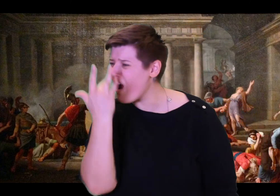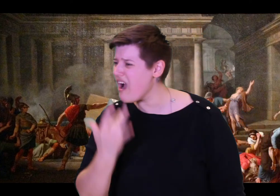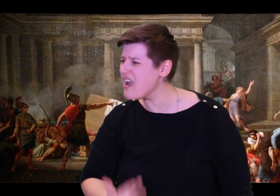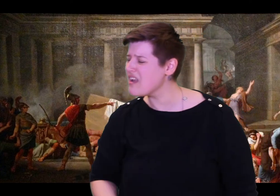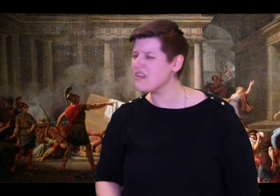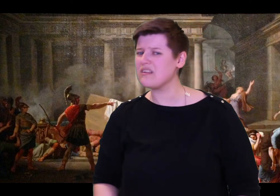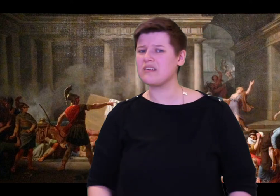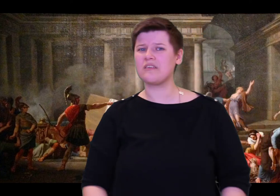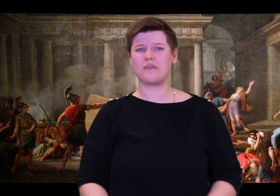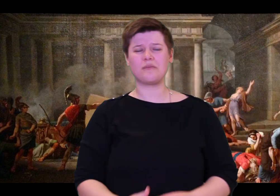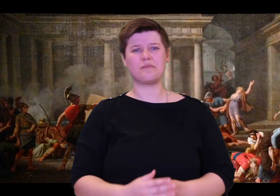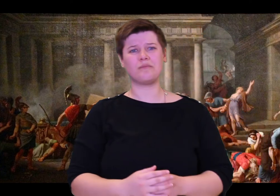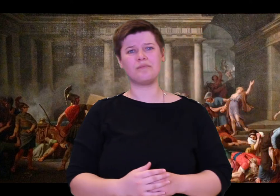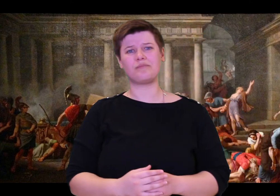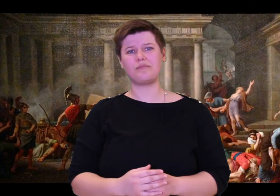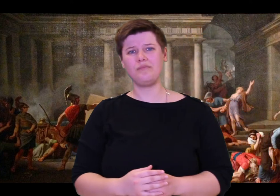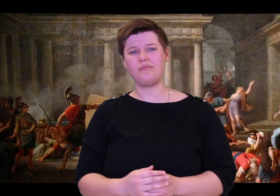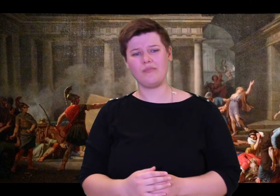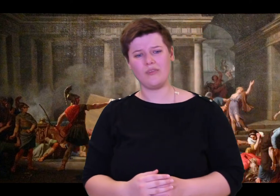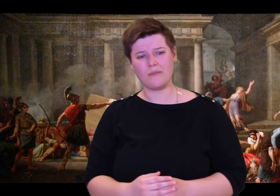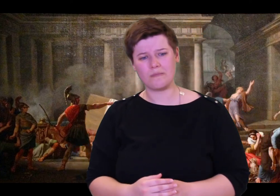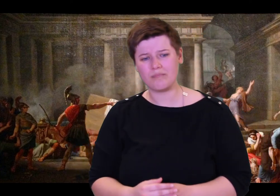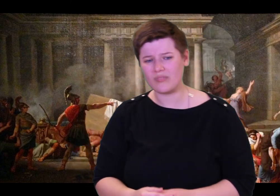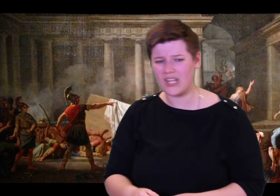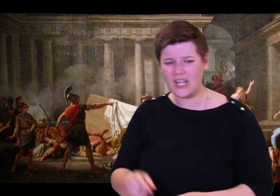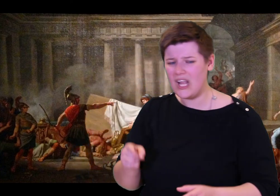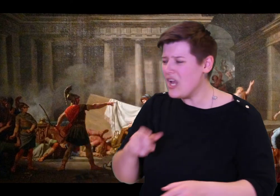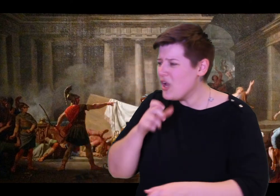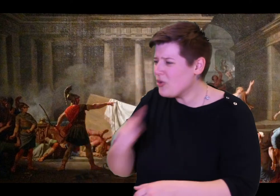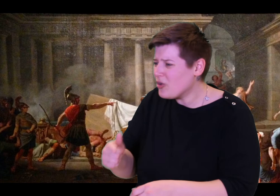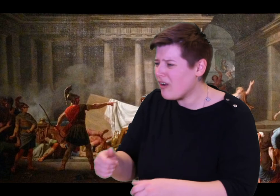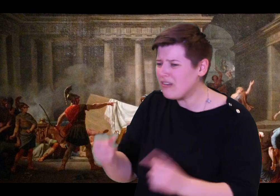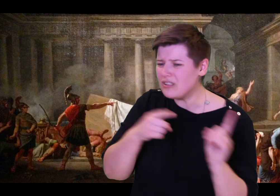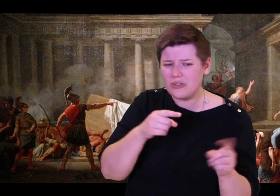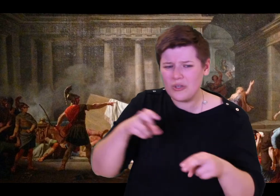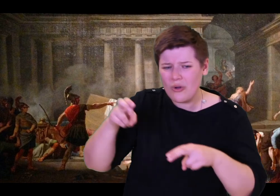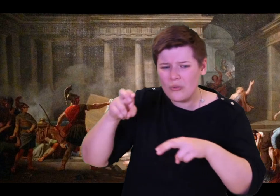woman who once shared his bed would speak to him.